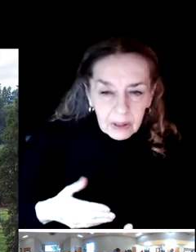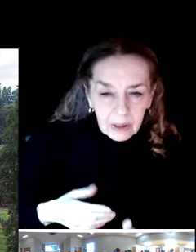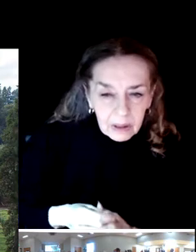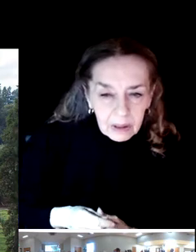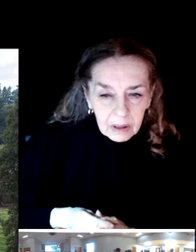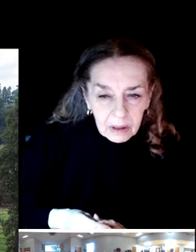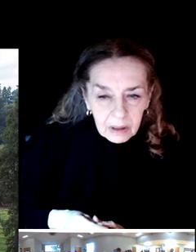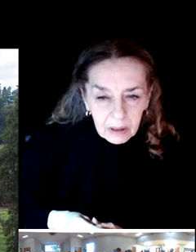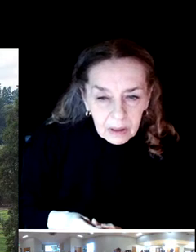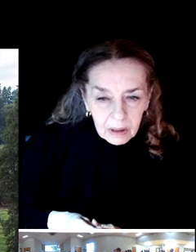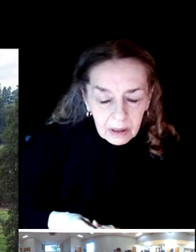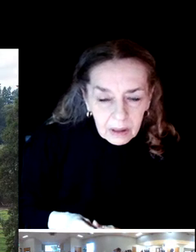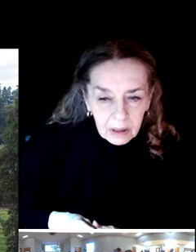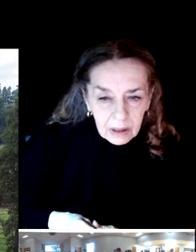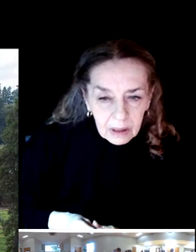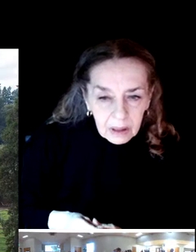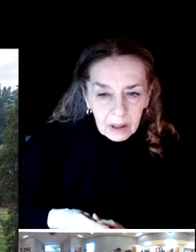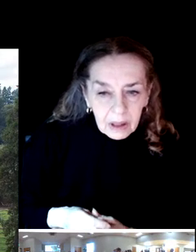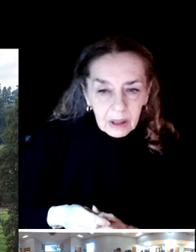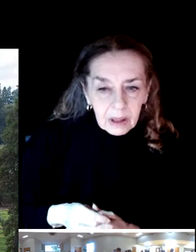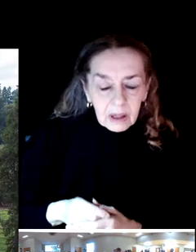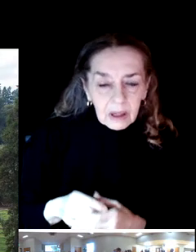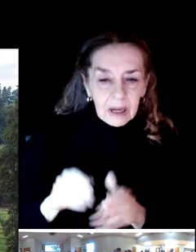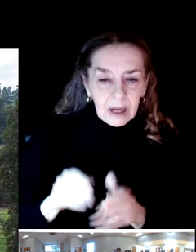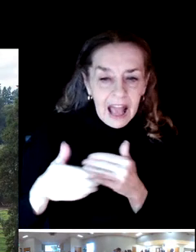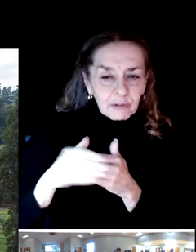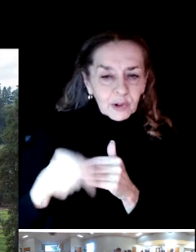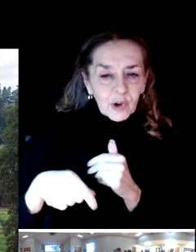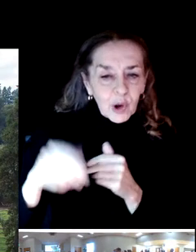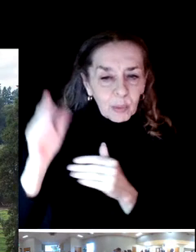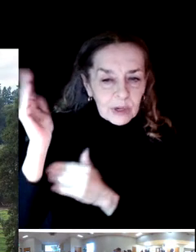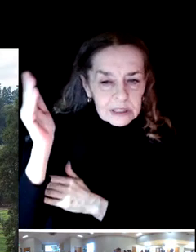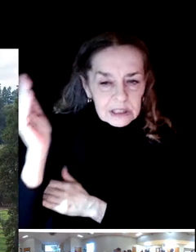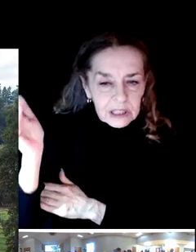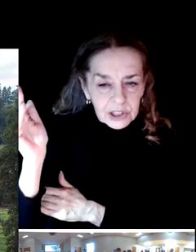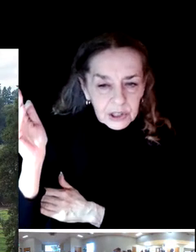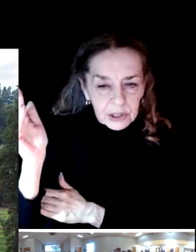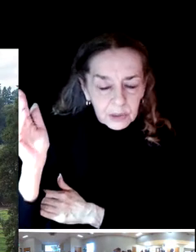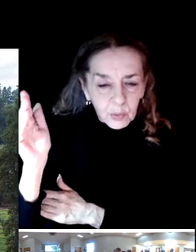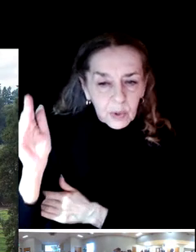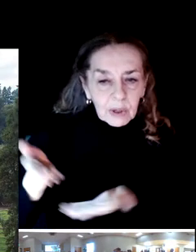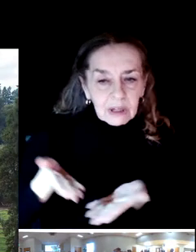Hold it in the air and a Willamalane staff member will bring it up for you. If you're on Microsoft Teams, go ahead and write your question in the chat.